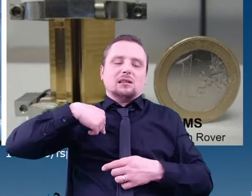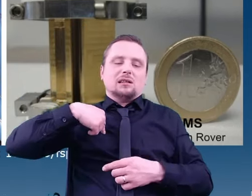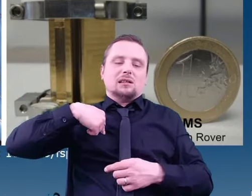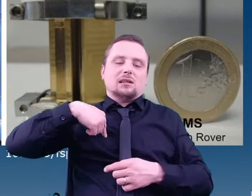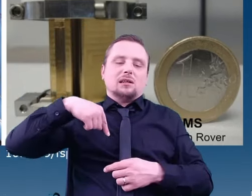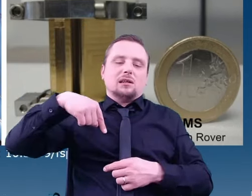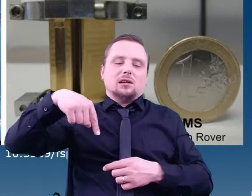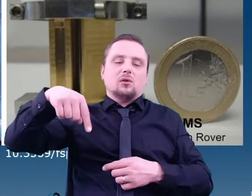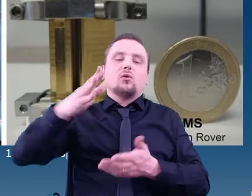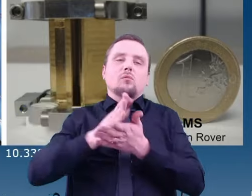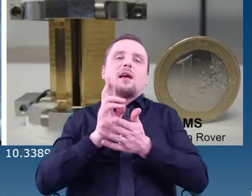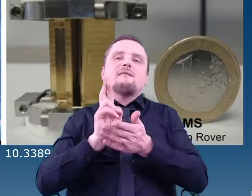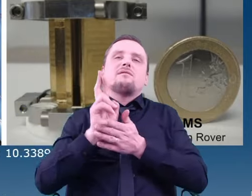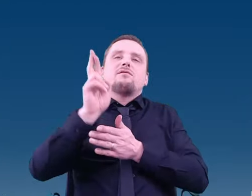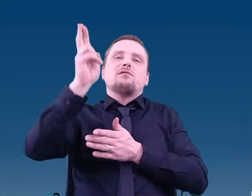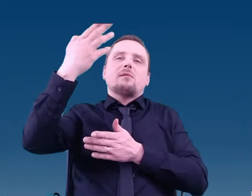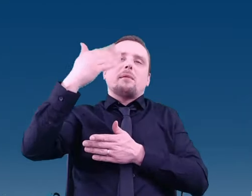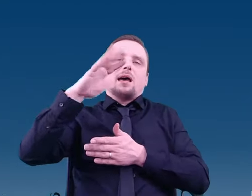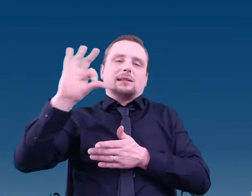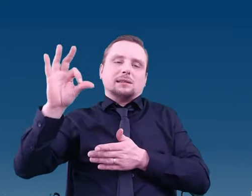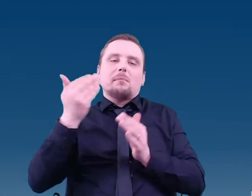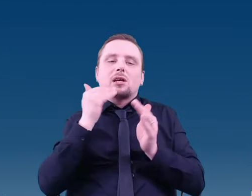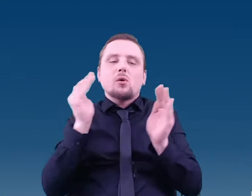It is very compact in size.